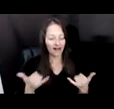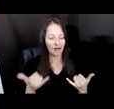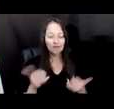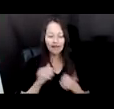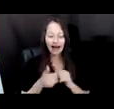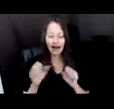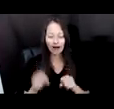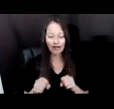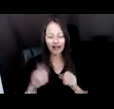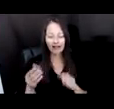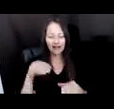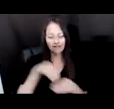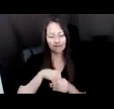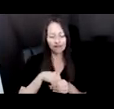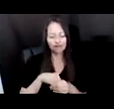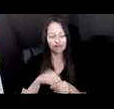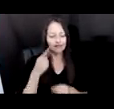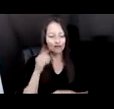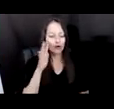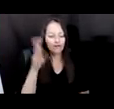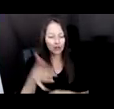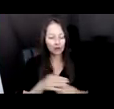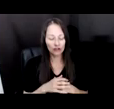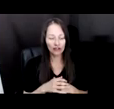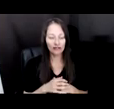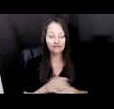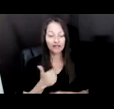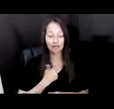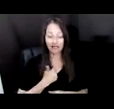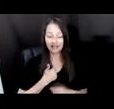A LOT OF MY WORK IS REALLY ABOUT CREATING AN ETHICAL FRAMEWORK FOR SOFTWARE DEVELOPMENT